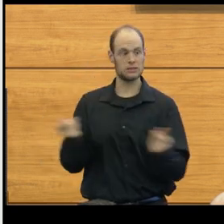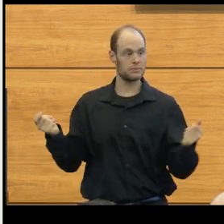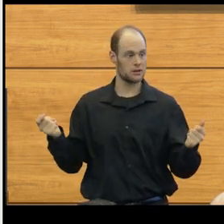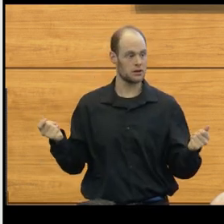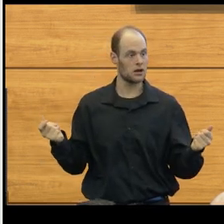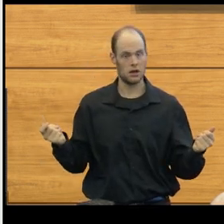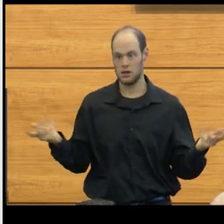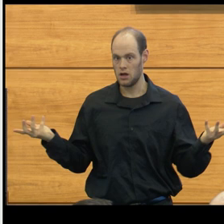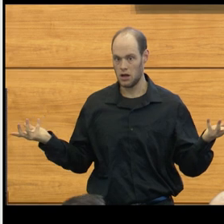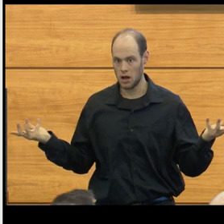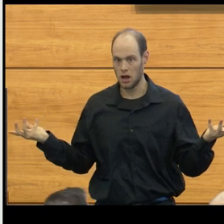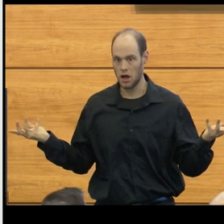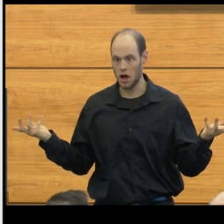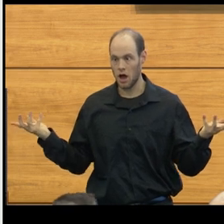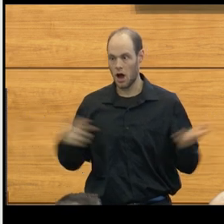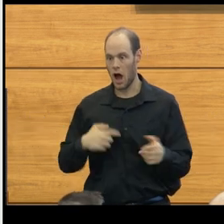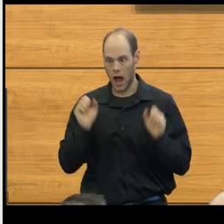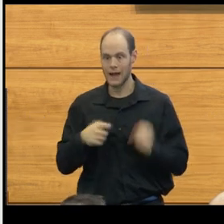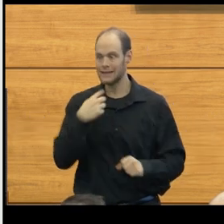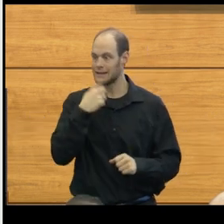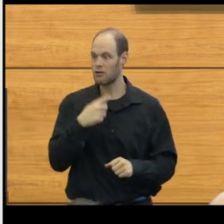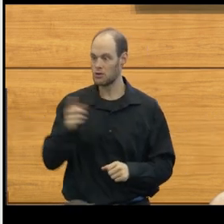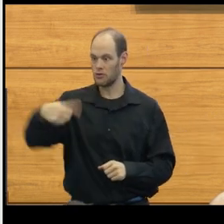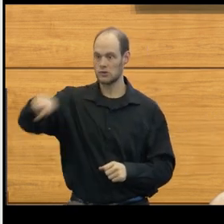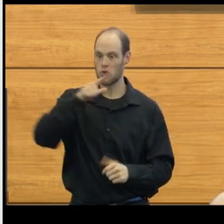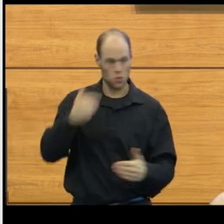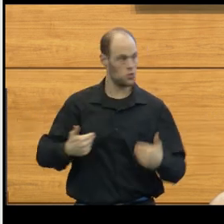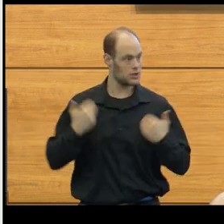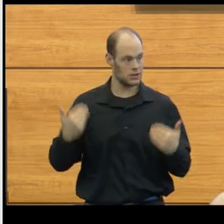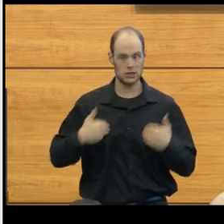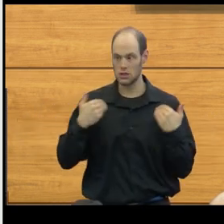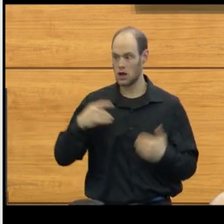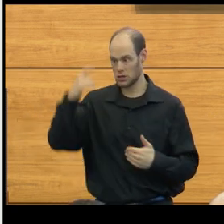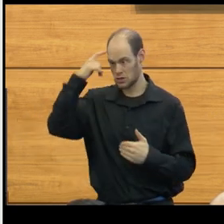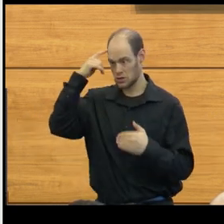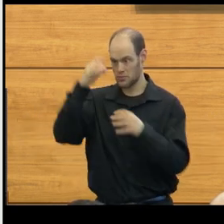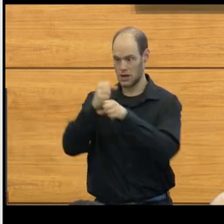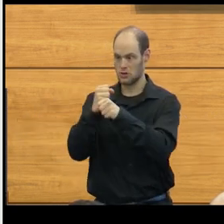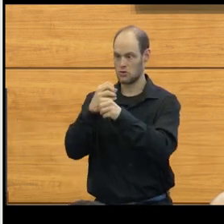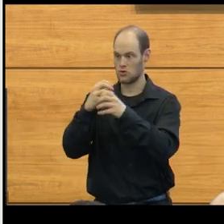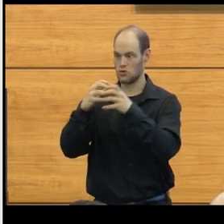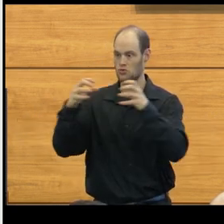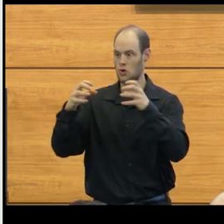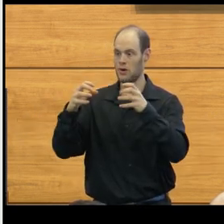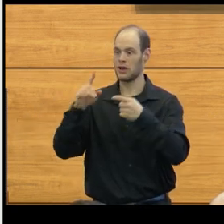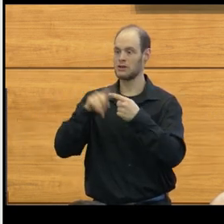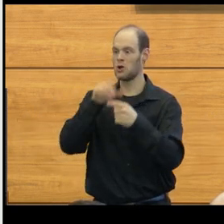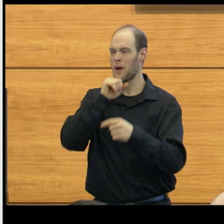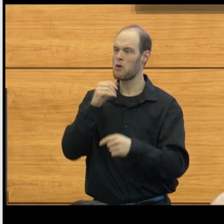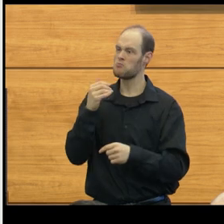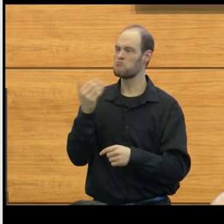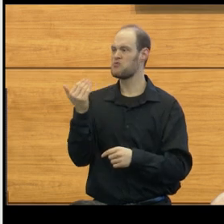And so, I can tell you that for those that are young, their brain is growing up until about age 15 or so.